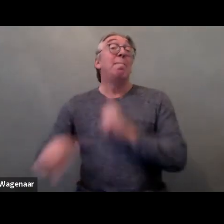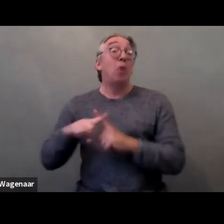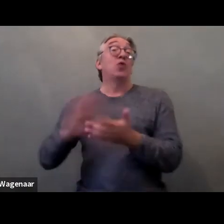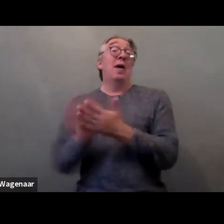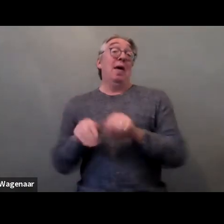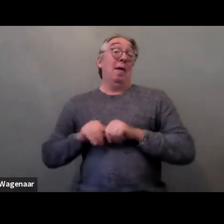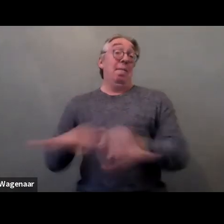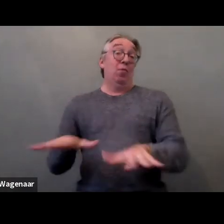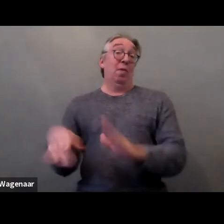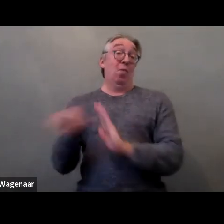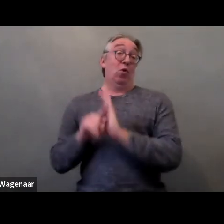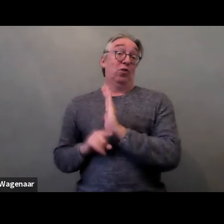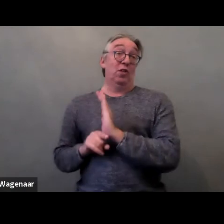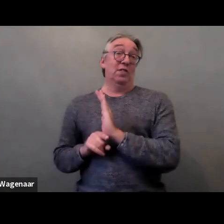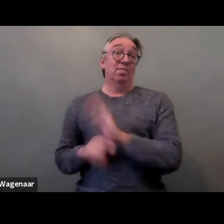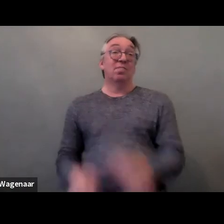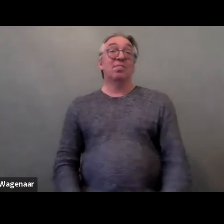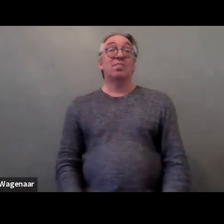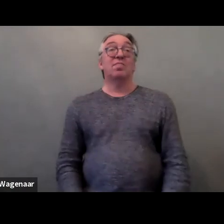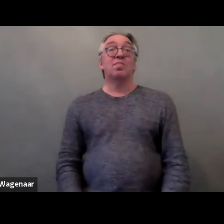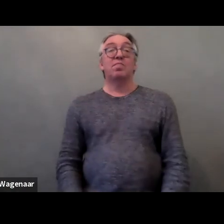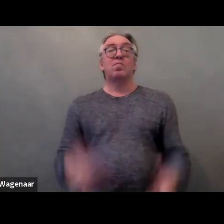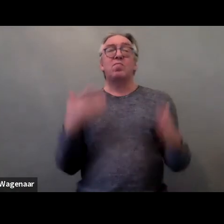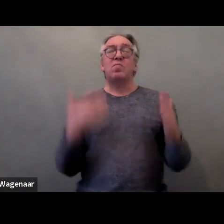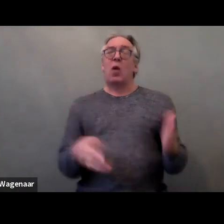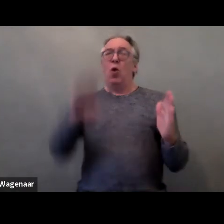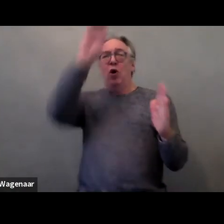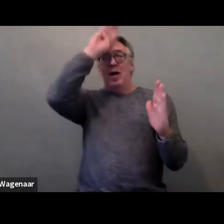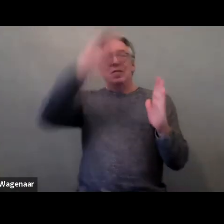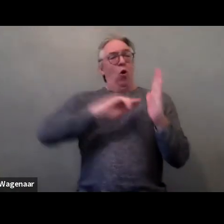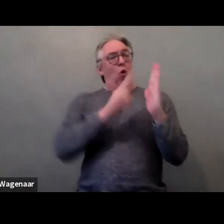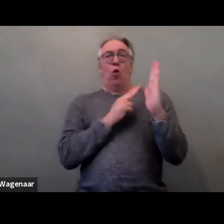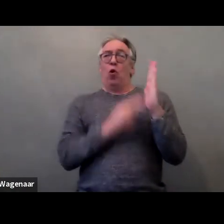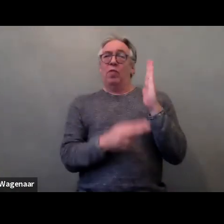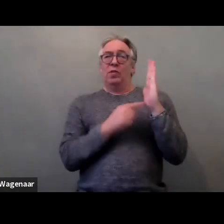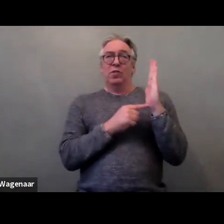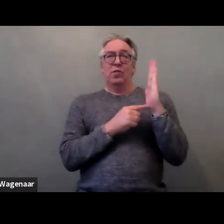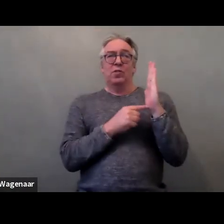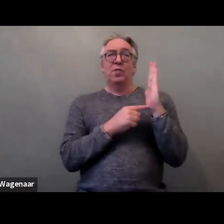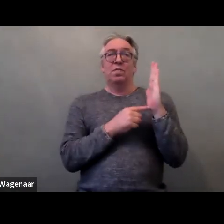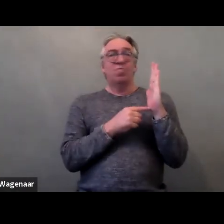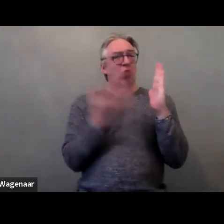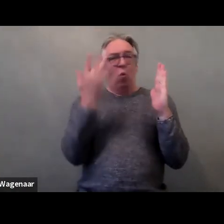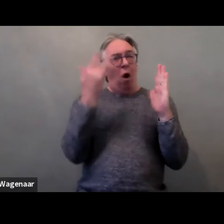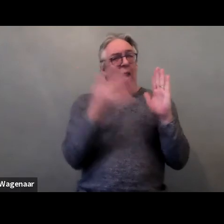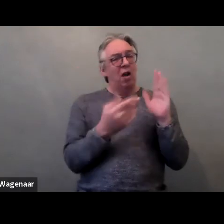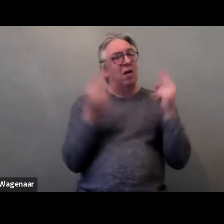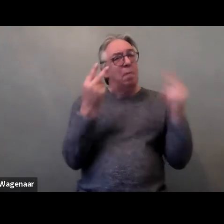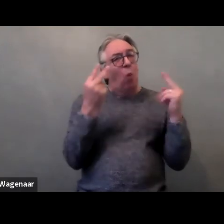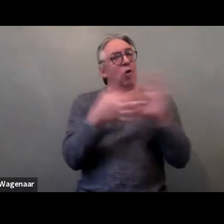Now to go on to the Convention and its relation with relevance to women and girls with disabilities.